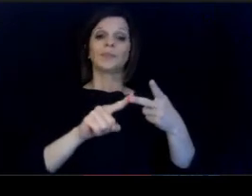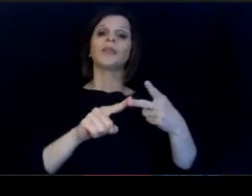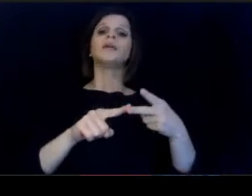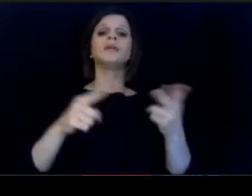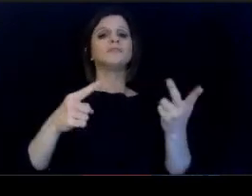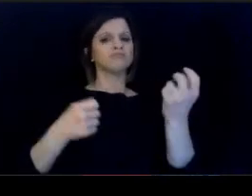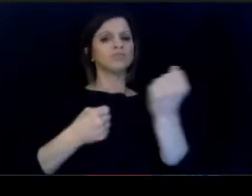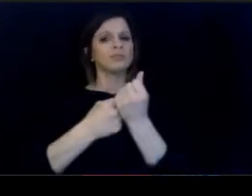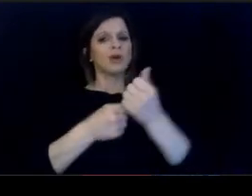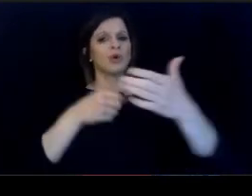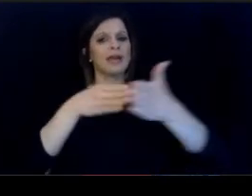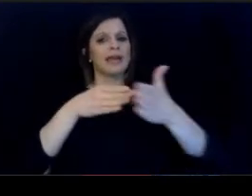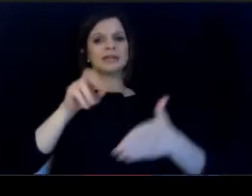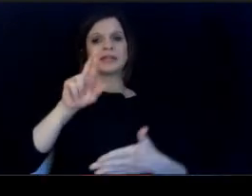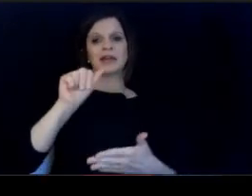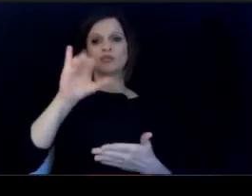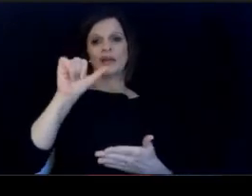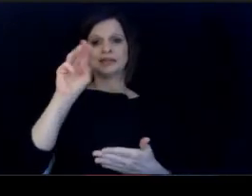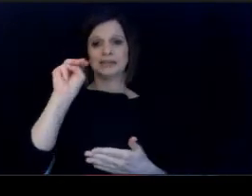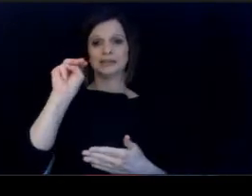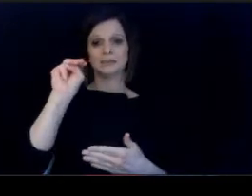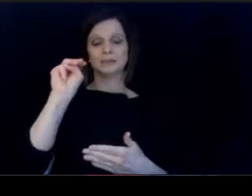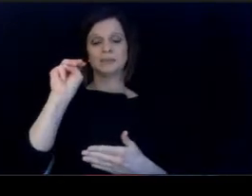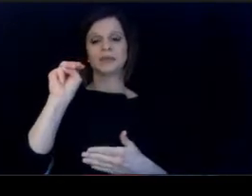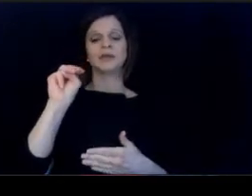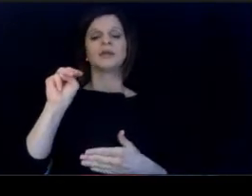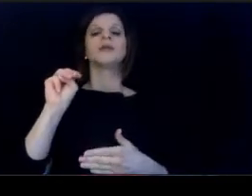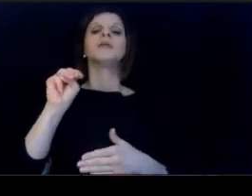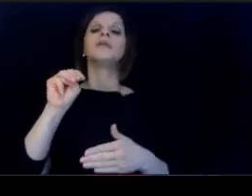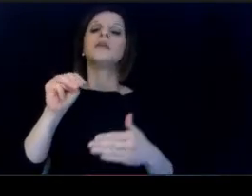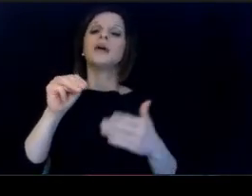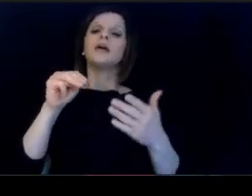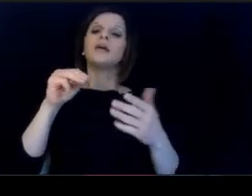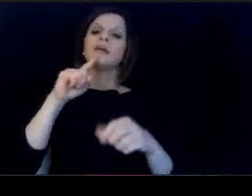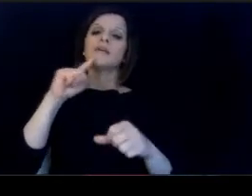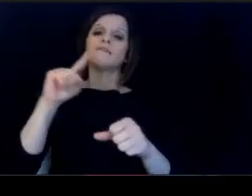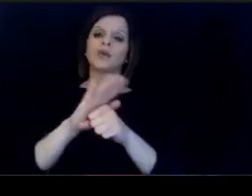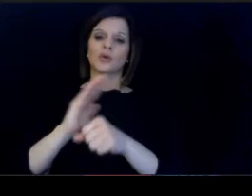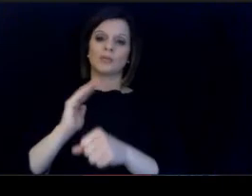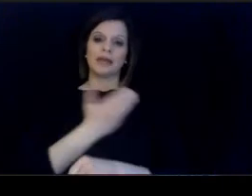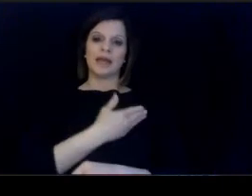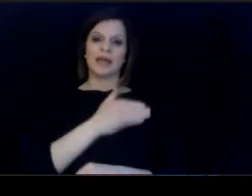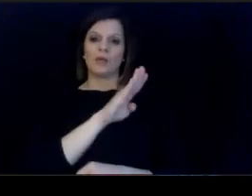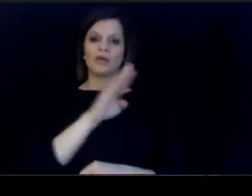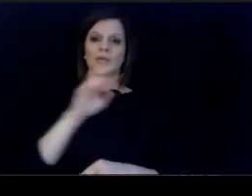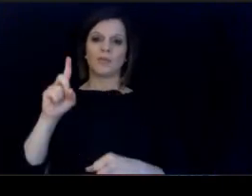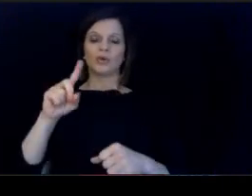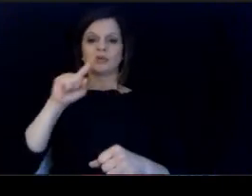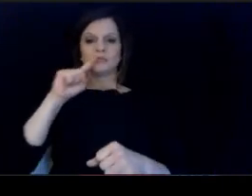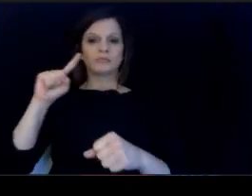an equity as documented in our resolution last summer. Affirming our boards commitment to racial equity in.